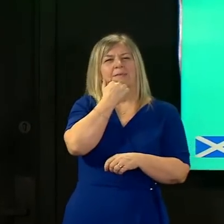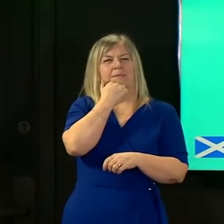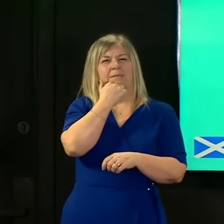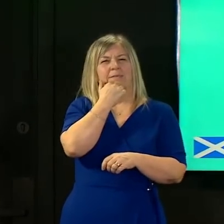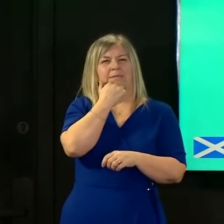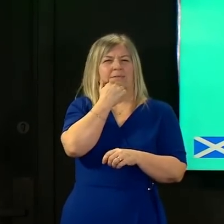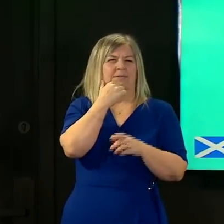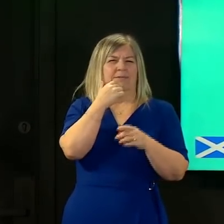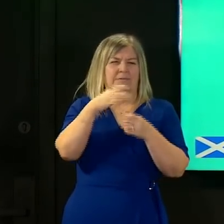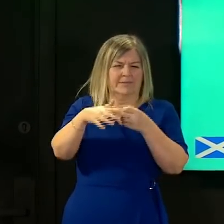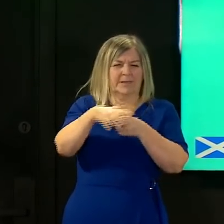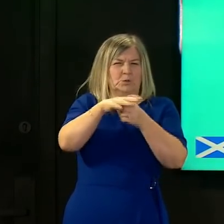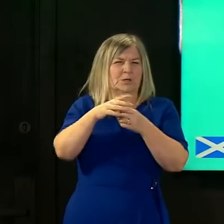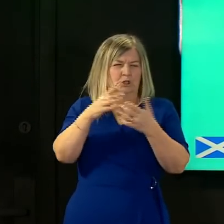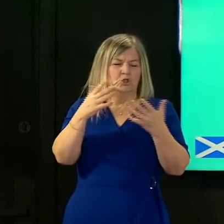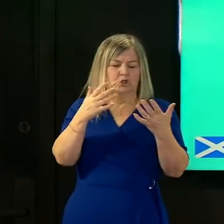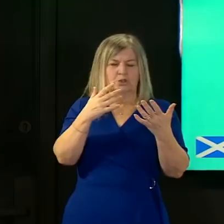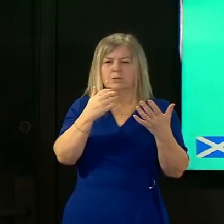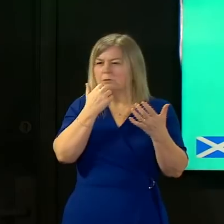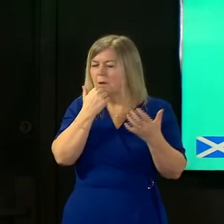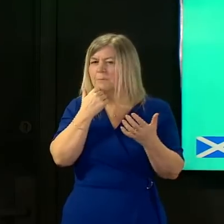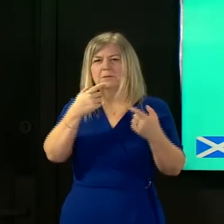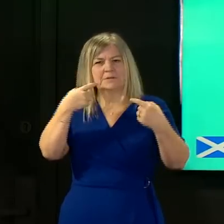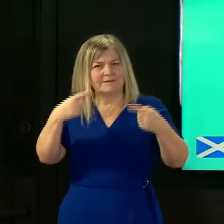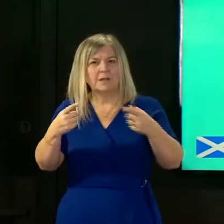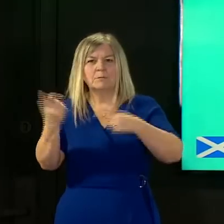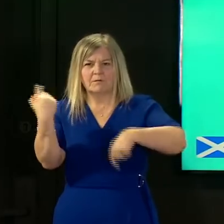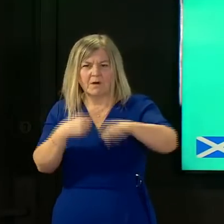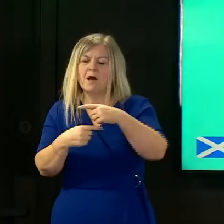important incredibly valuable over the the last 12 months it's been one of our